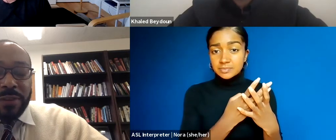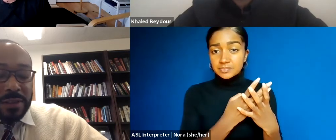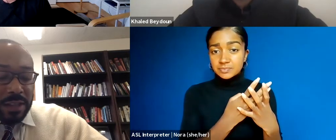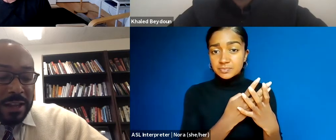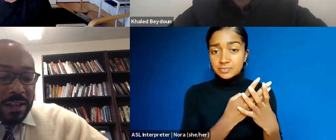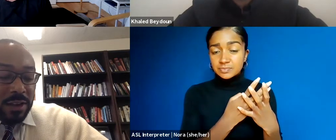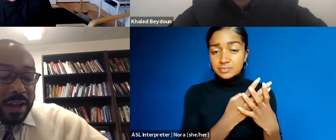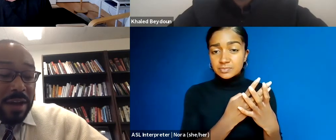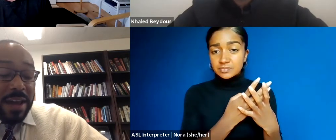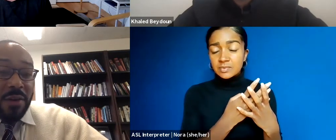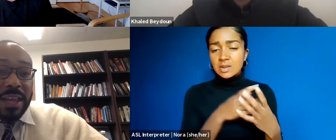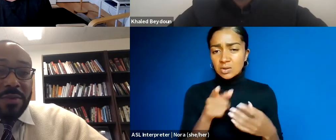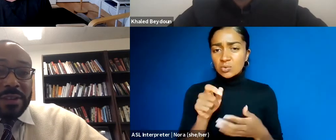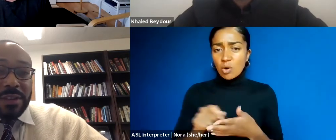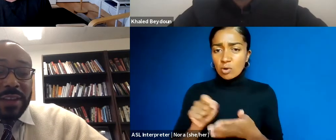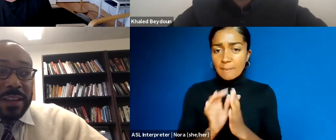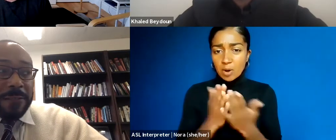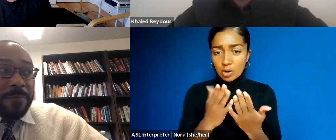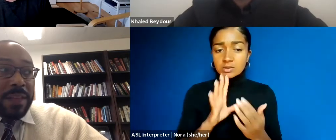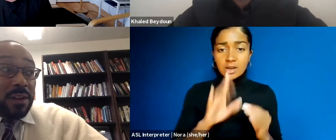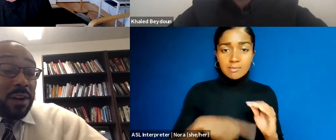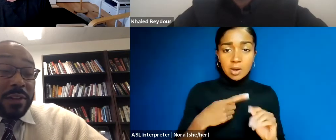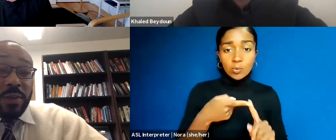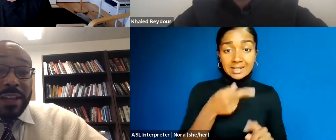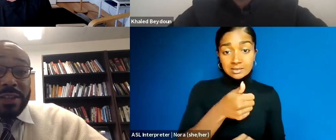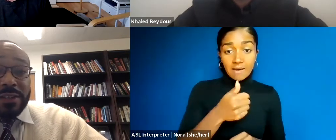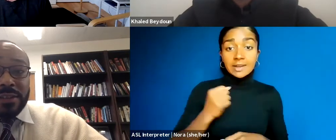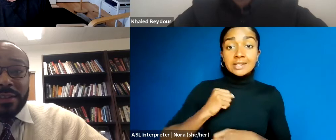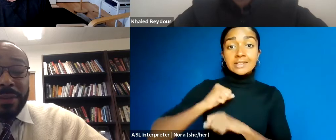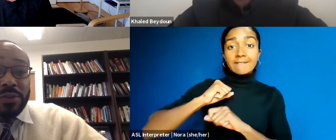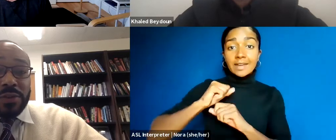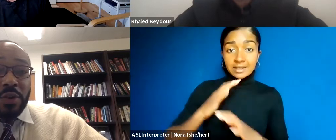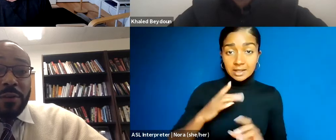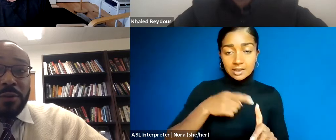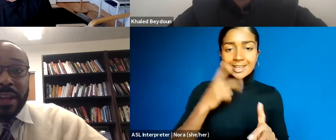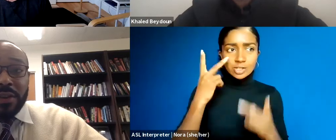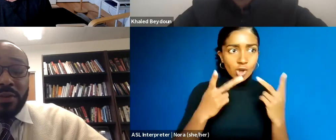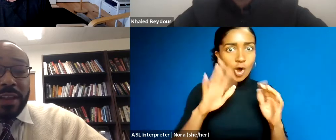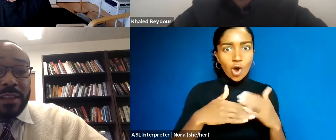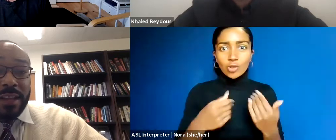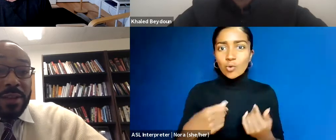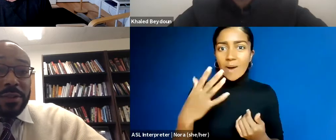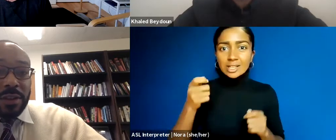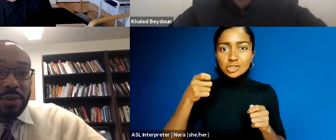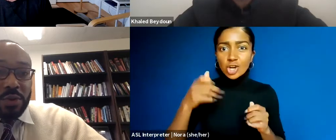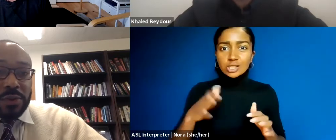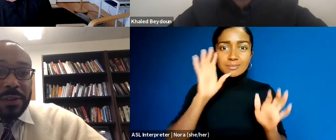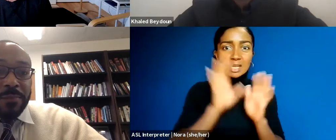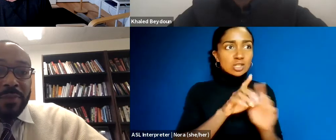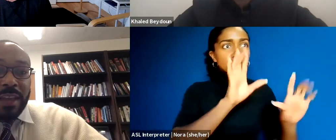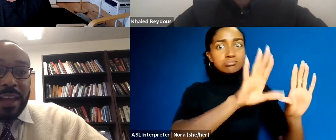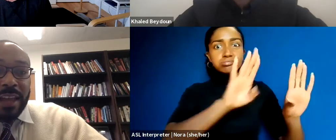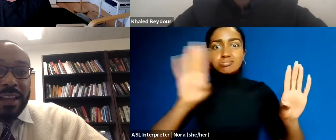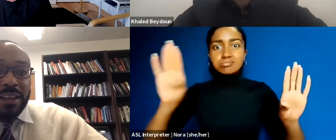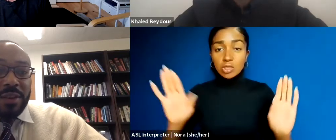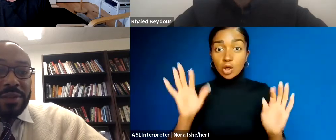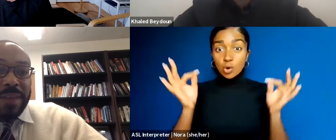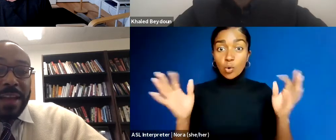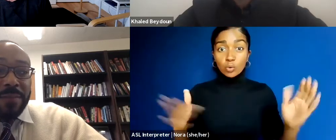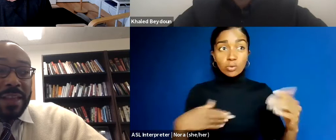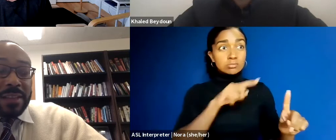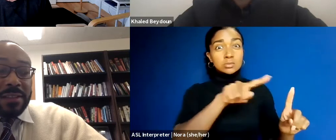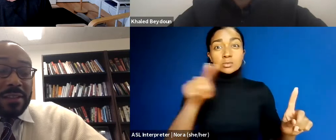he saw all these white judges' pictures in the courtroom and he knew he was going to lose. It may not be it's just the whiteness of the judges, this is Virginia, most of those judges going back to the 18th century, more of them were enslavers or slave owners or segregationists as well. But the acknowledgment of the messages that are being sent by some of the elements that are